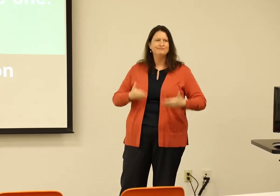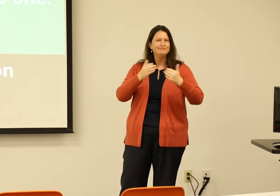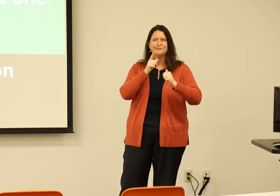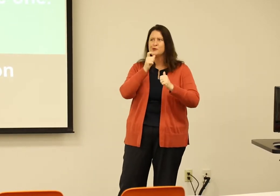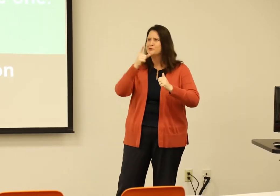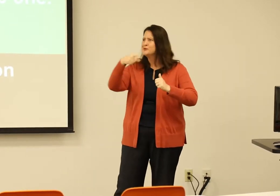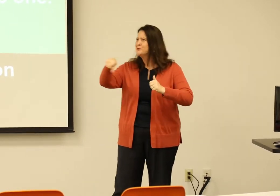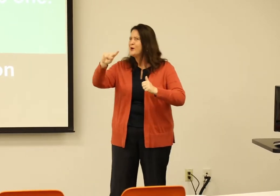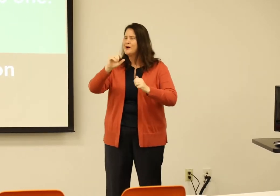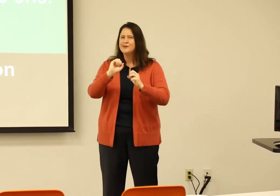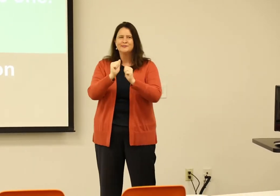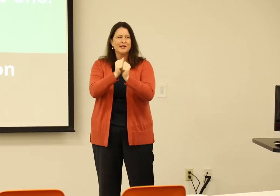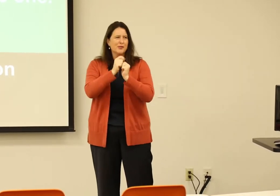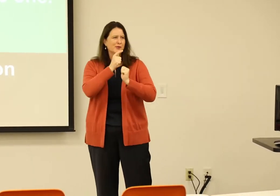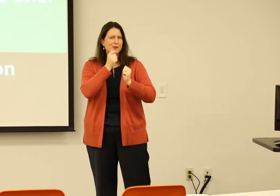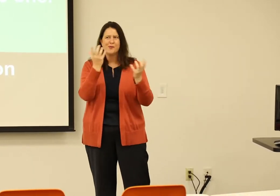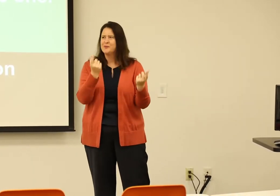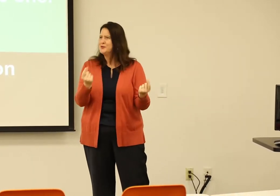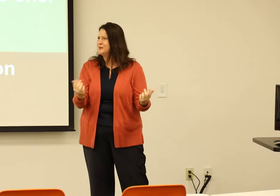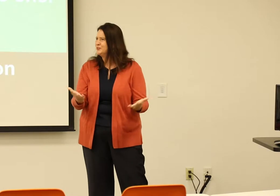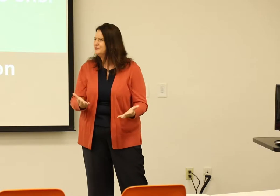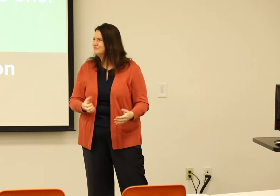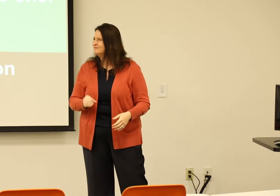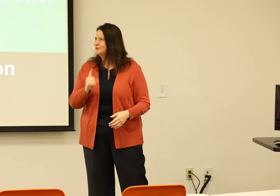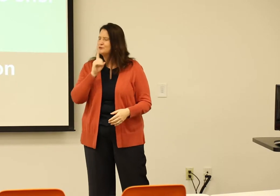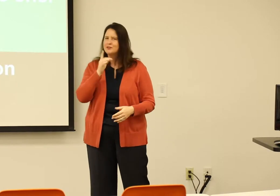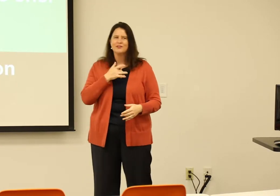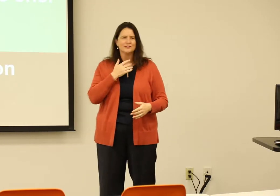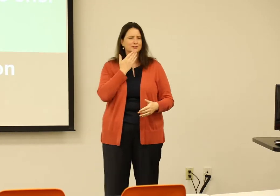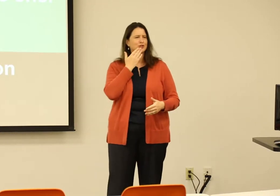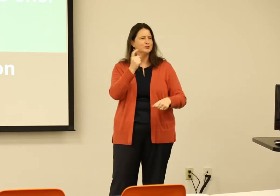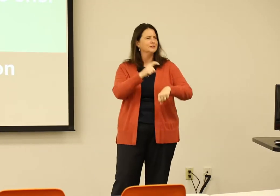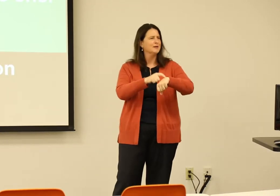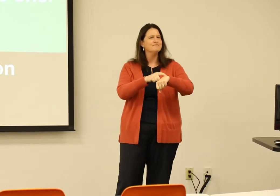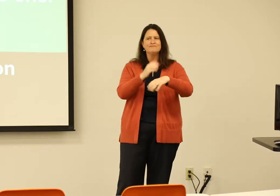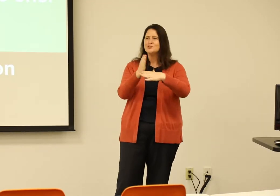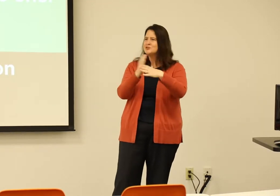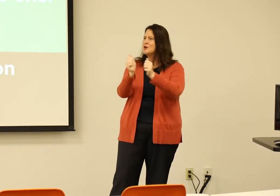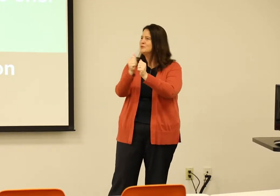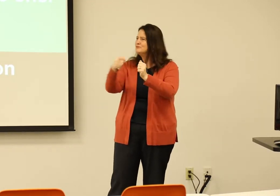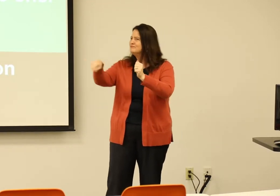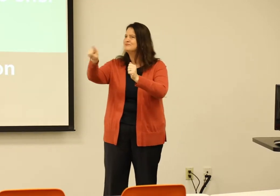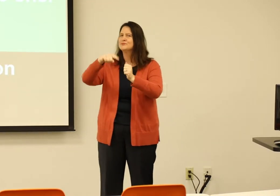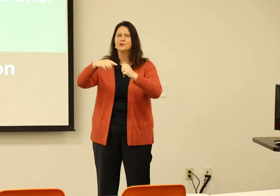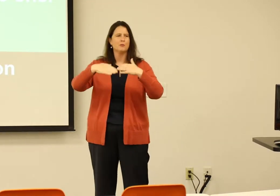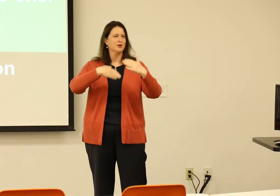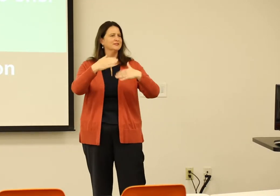to figure out who I am, and as well as who our students are and what it is that we're doing here. So I thought it would be a good time